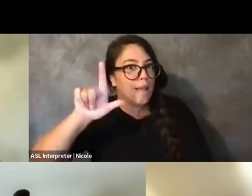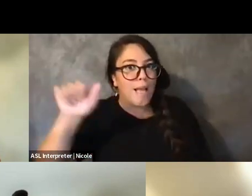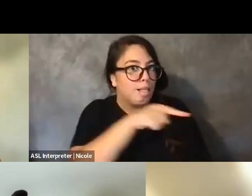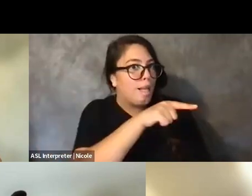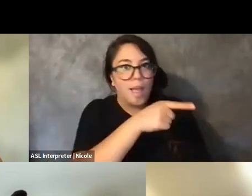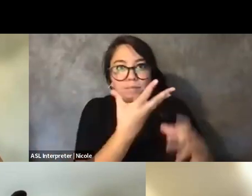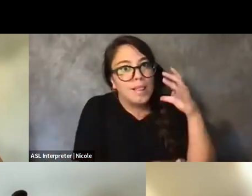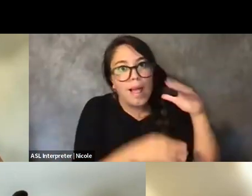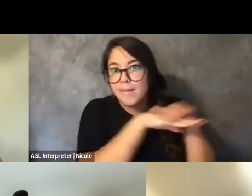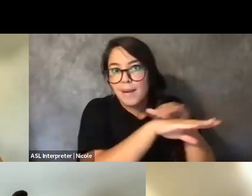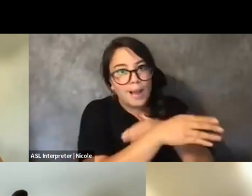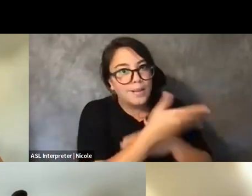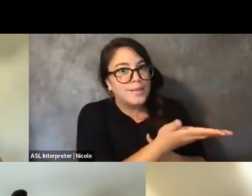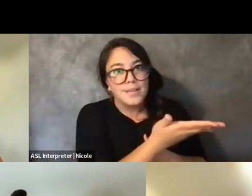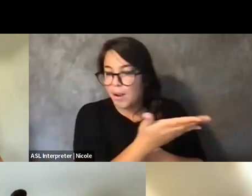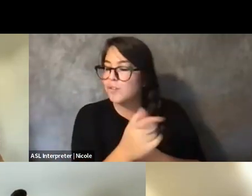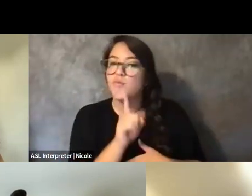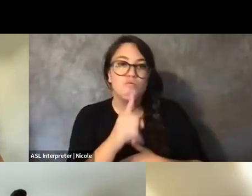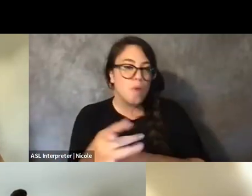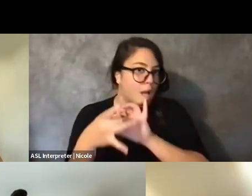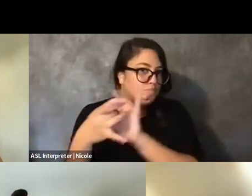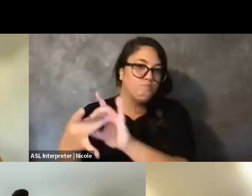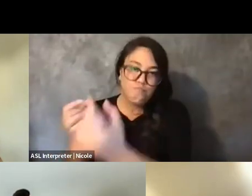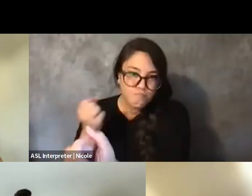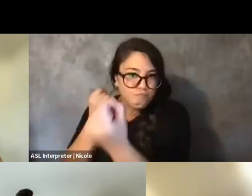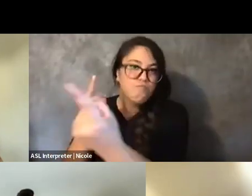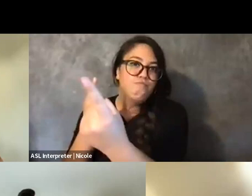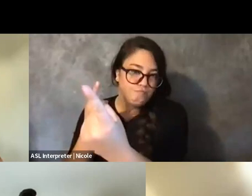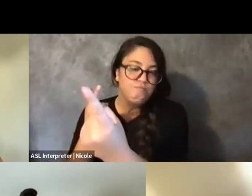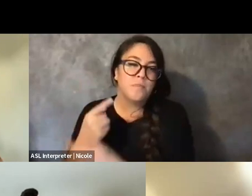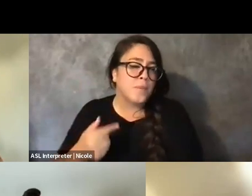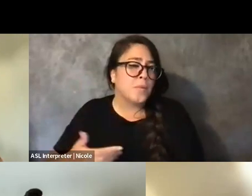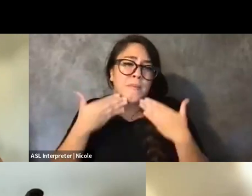So I strongly relate. And thank you for bringing all of these issues up.